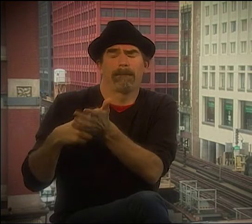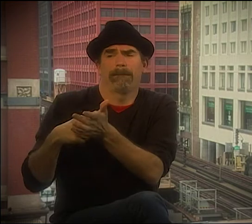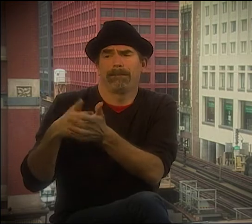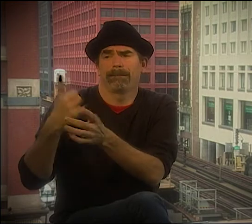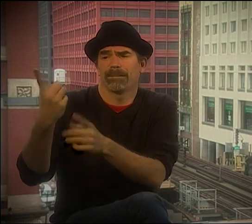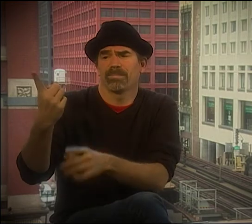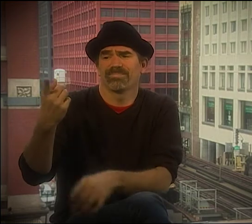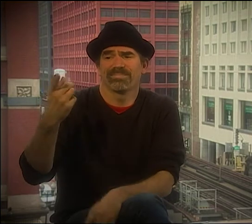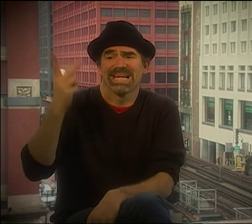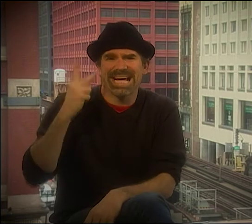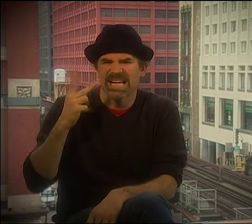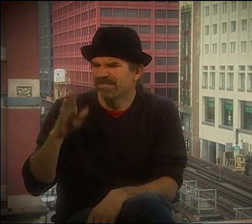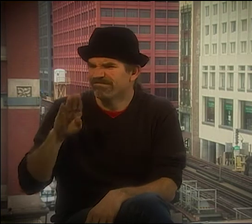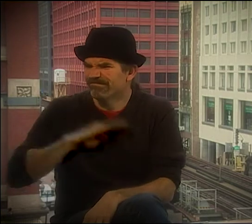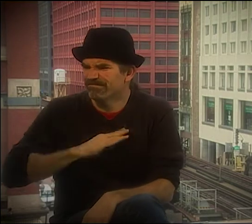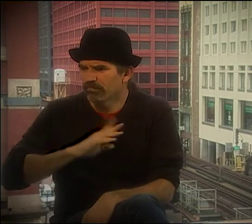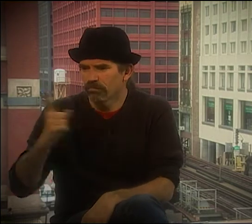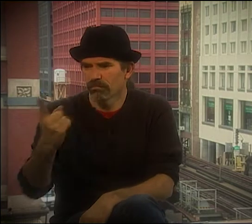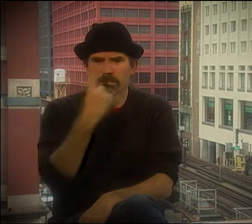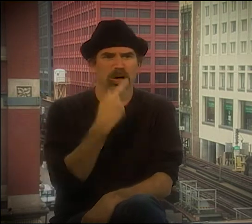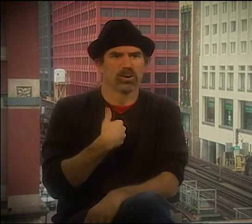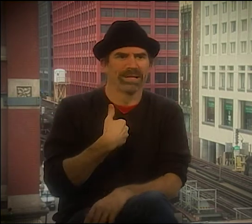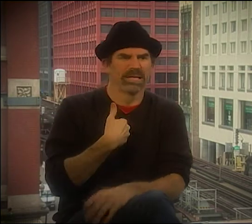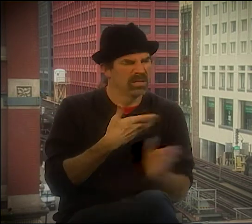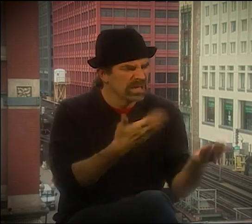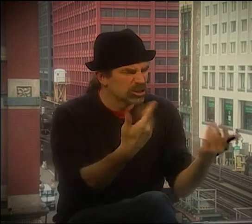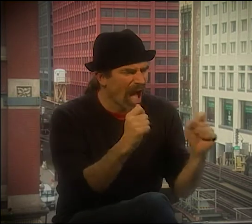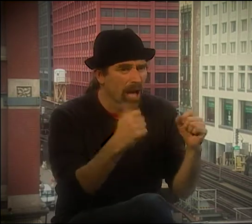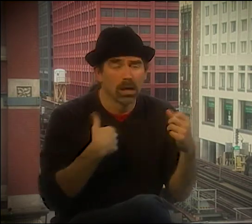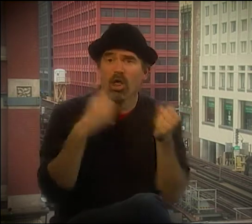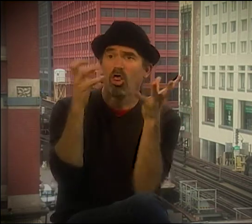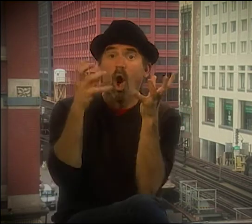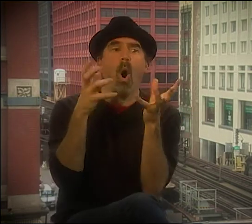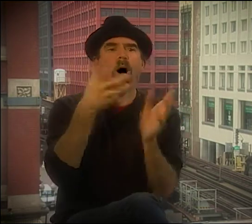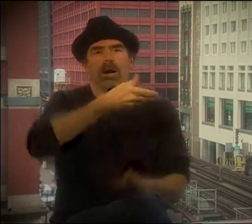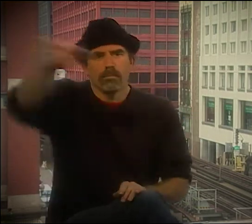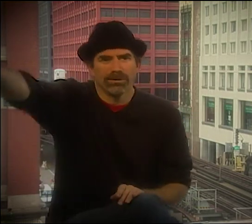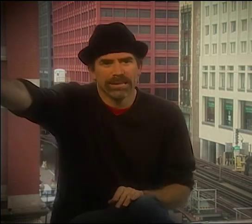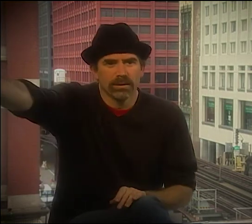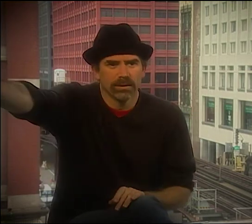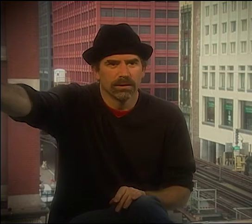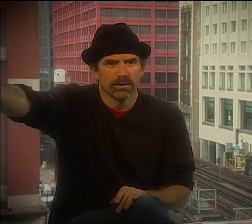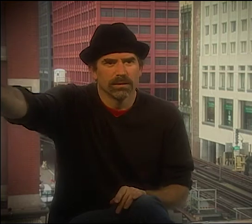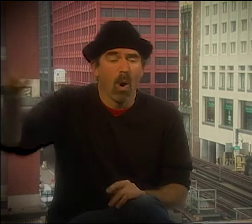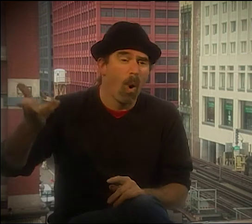AND KENNY AND DEBBIE MIGHT DO SOME WORK TOGETHER, AND I WOULDN'T BE PART OF THAT MIX, BUT THEN KENNY WOULDN'T BE